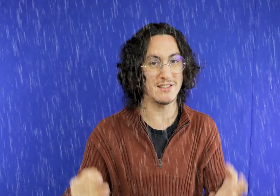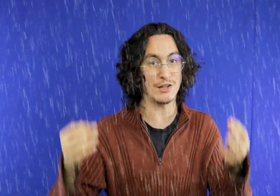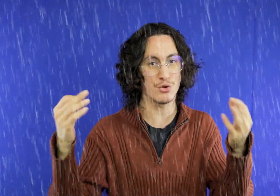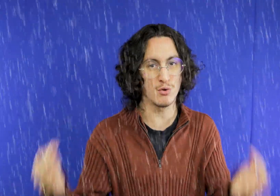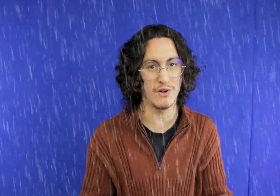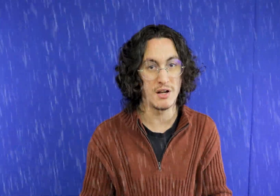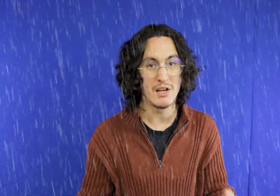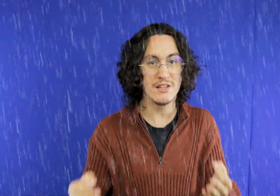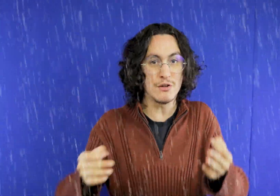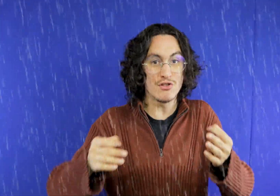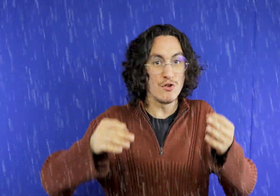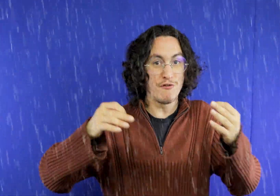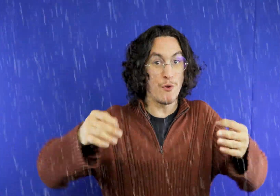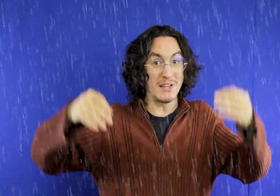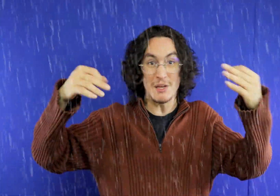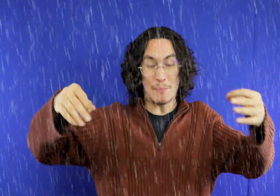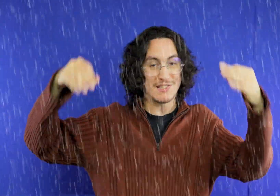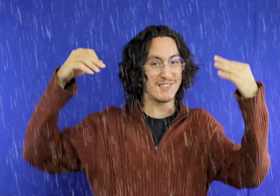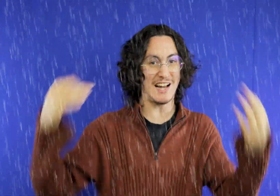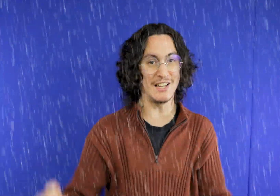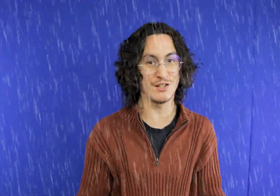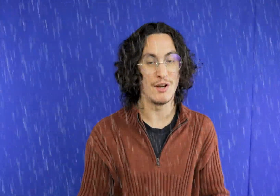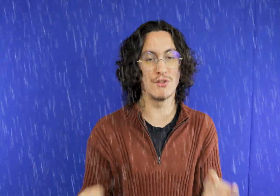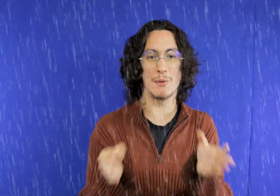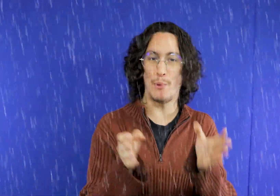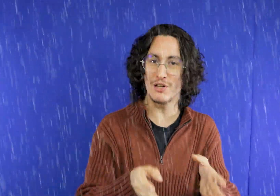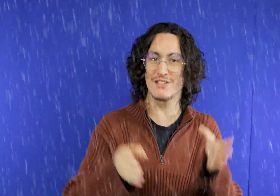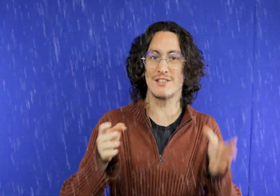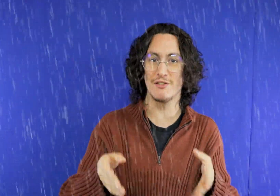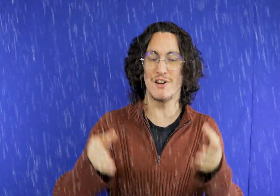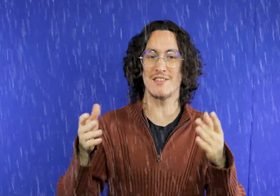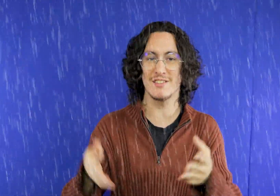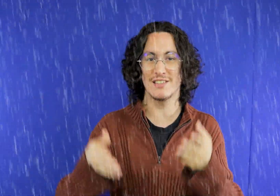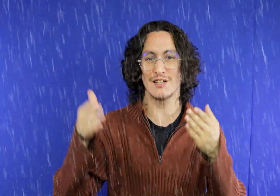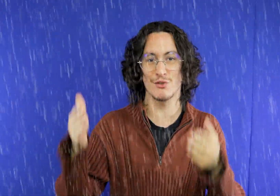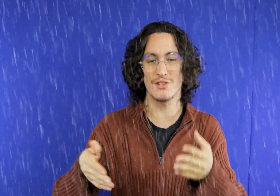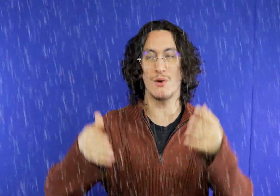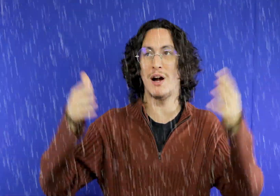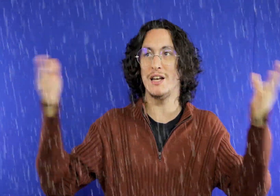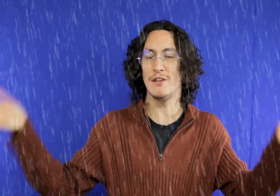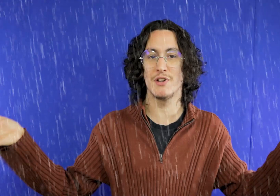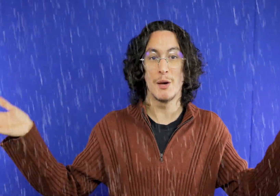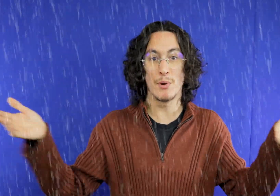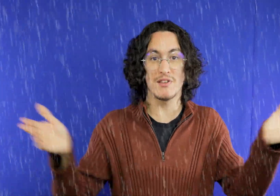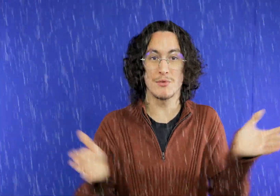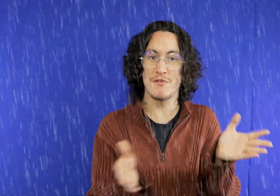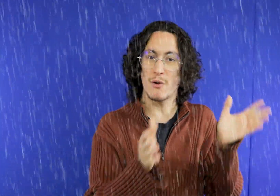beautiful the rain so if the storm breaks you can do the outdoor attractions for example